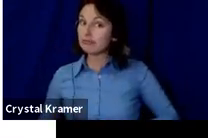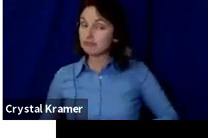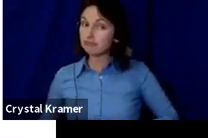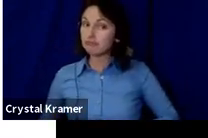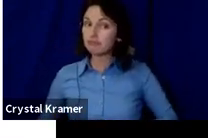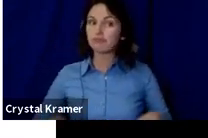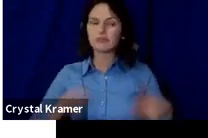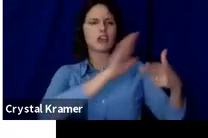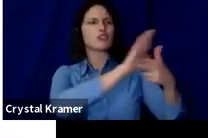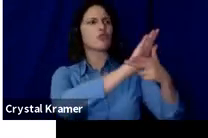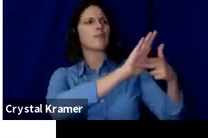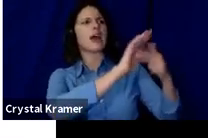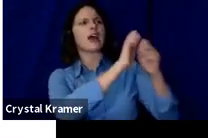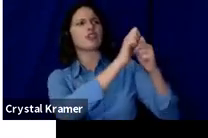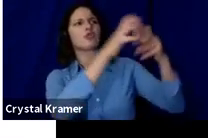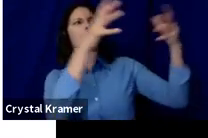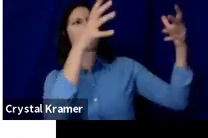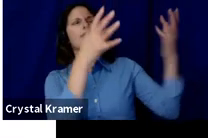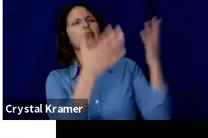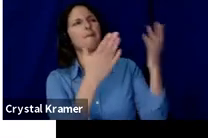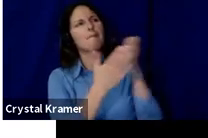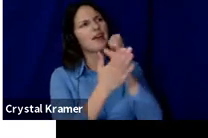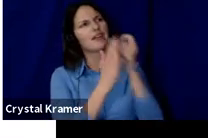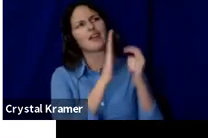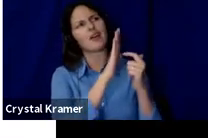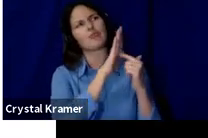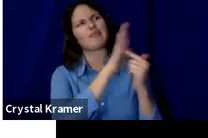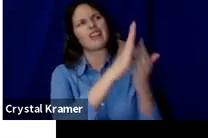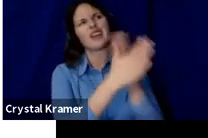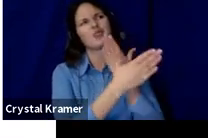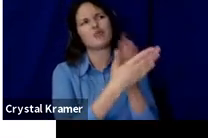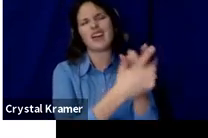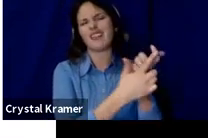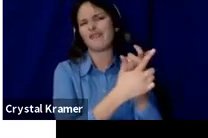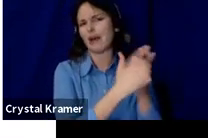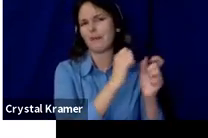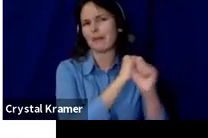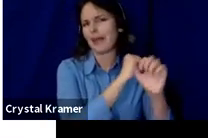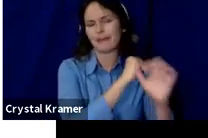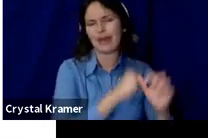not reflect as well in the success of the campaign.